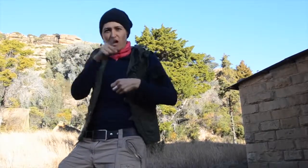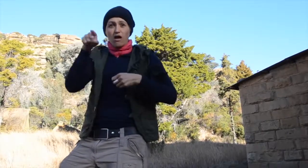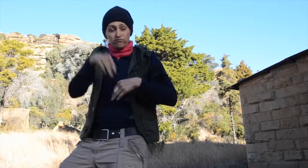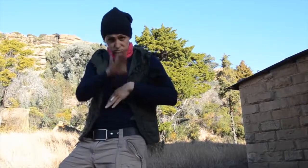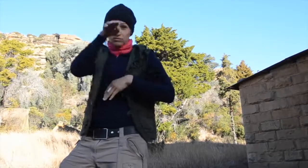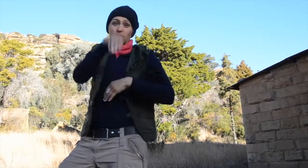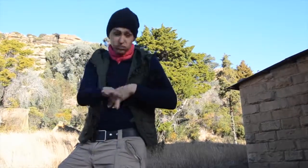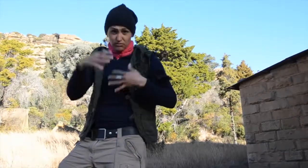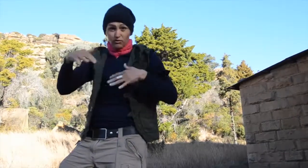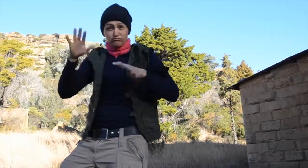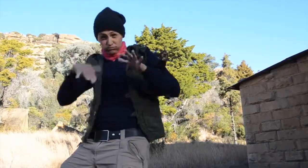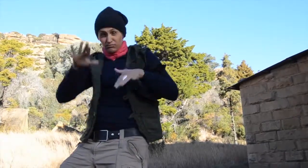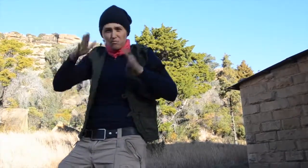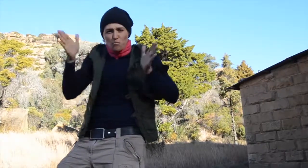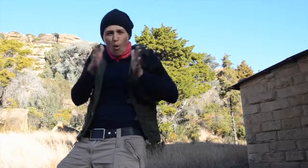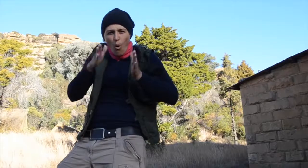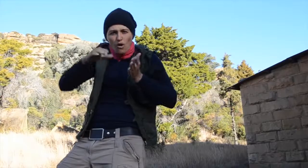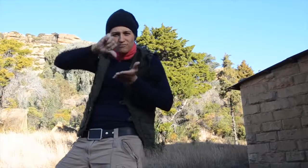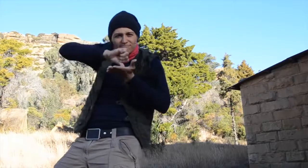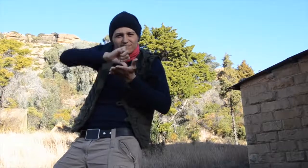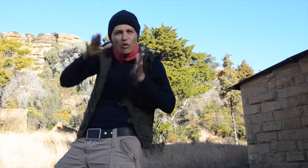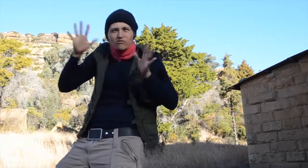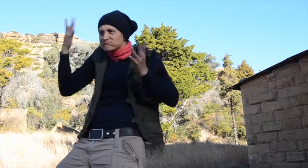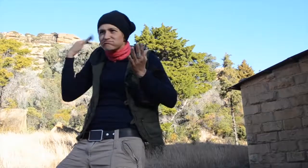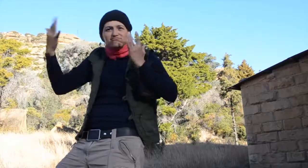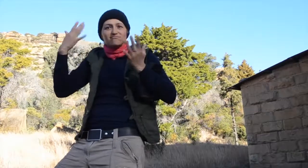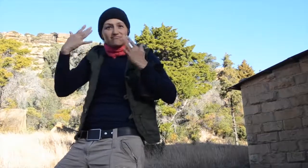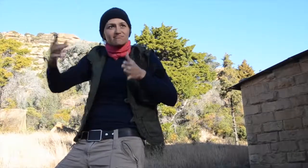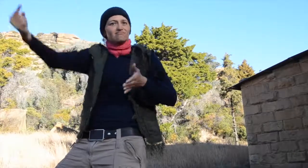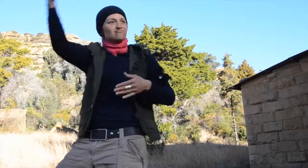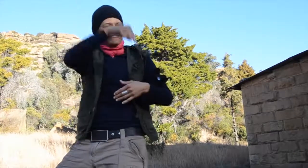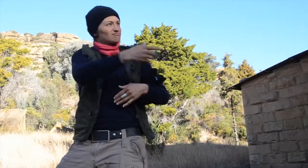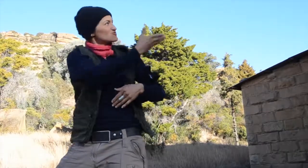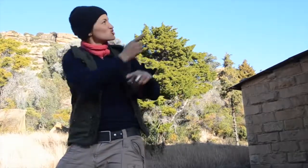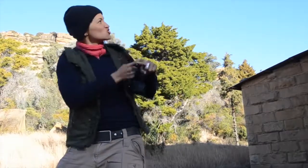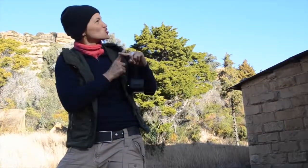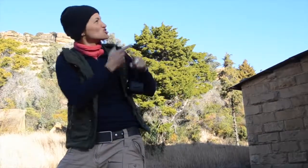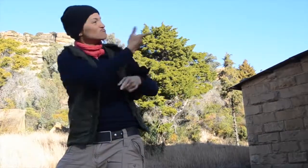We all travelled a distance through rough roads, going through a small town to this church.